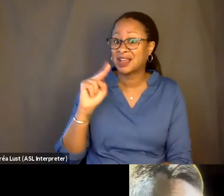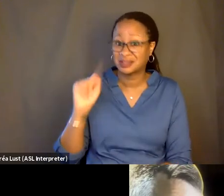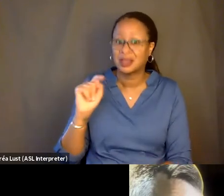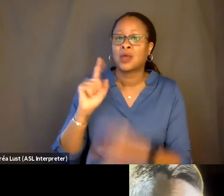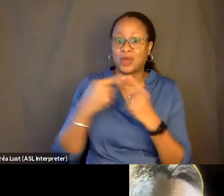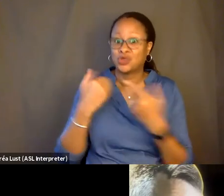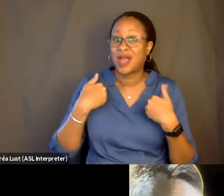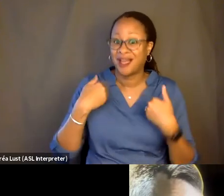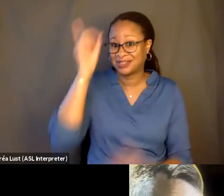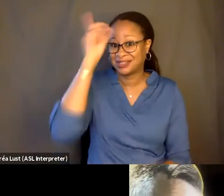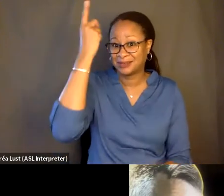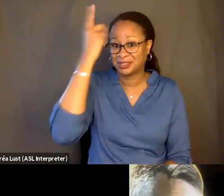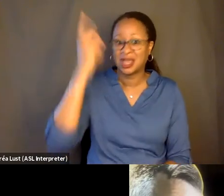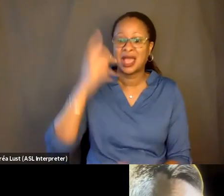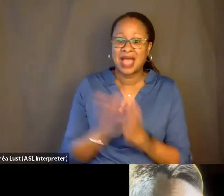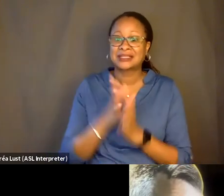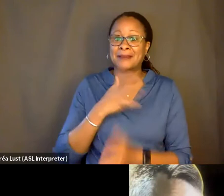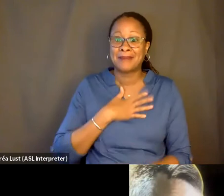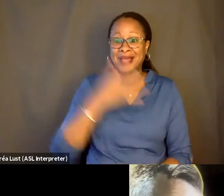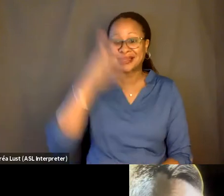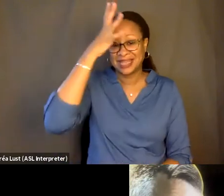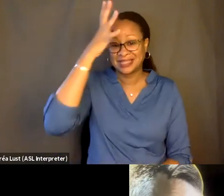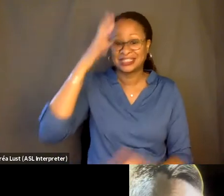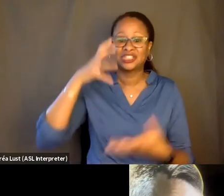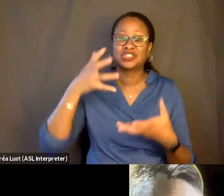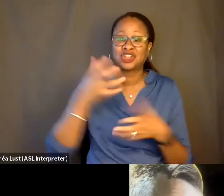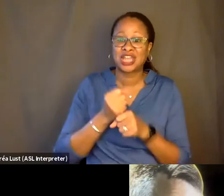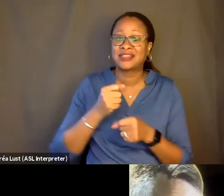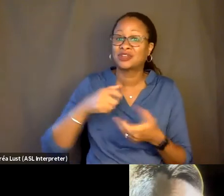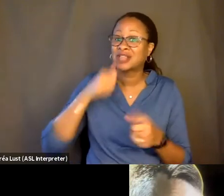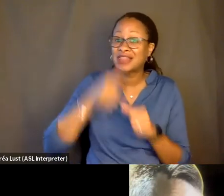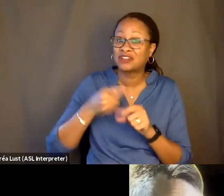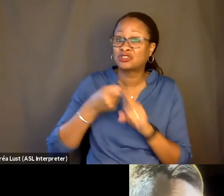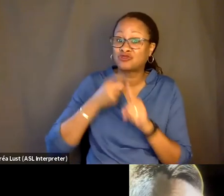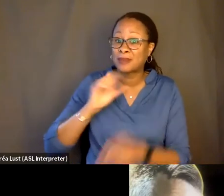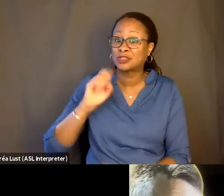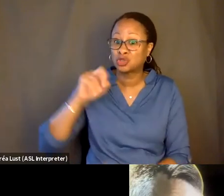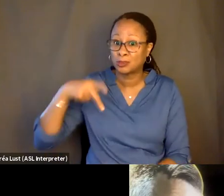Like, just asking my dad to get those alphabet letters out of the soup was hard.